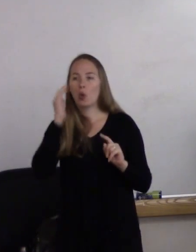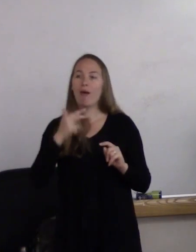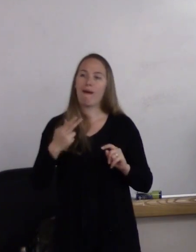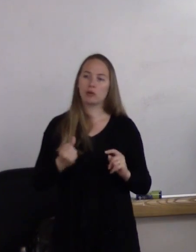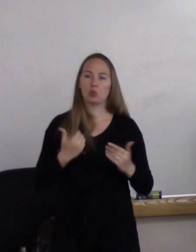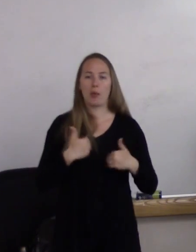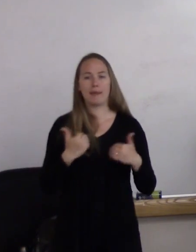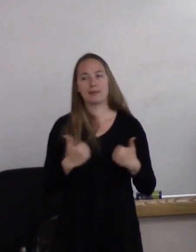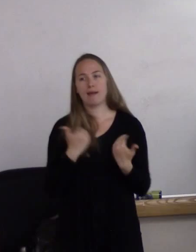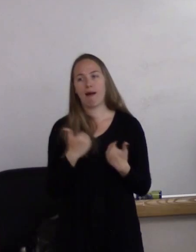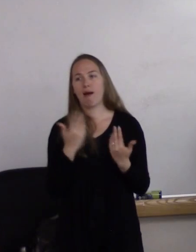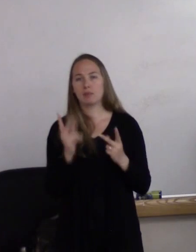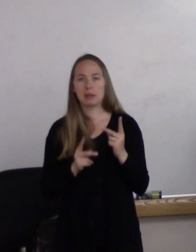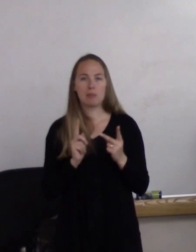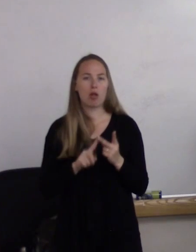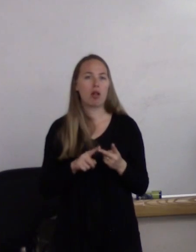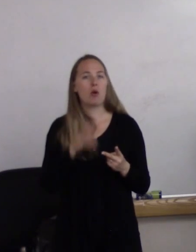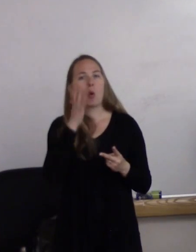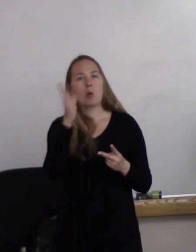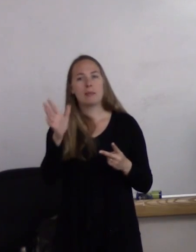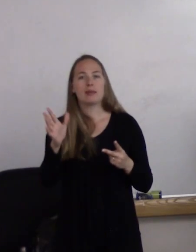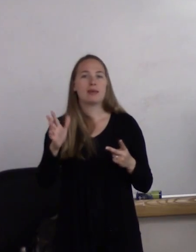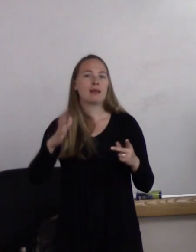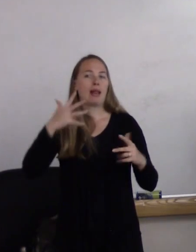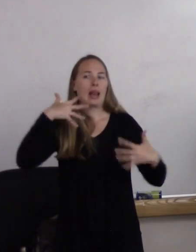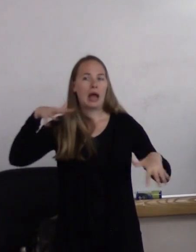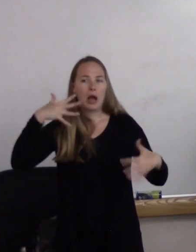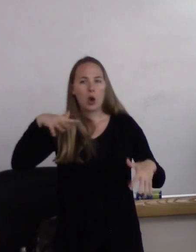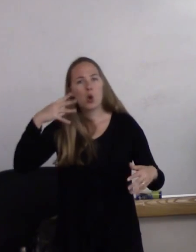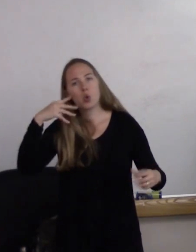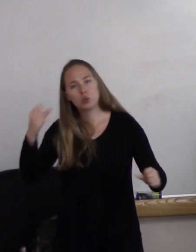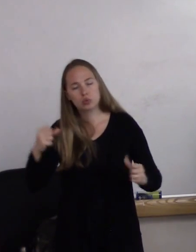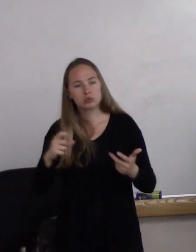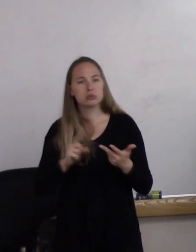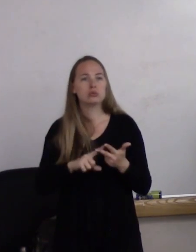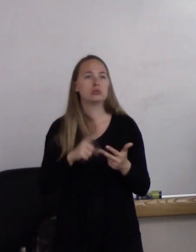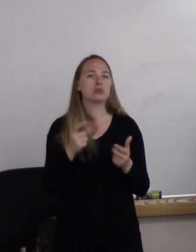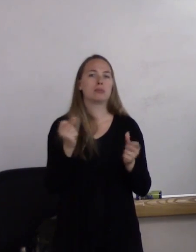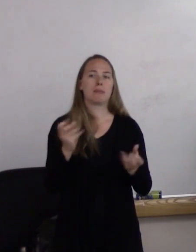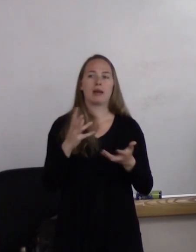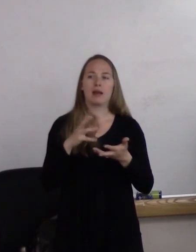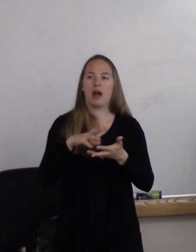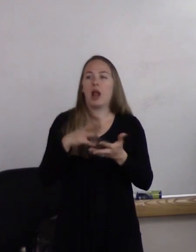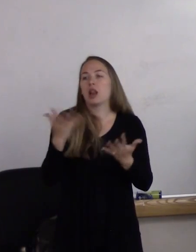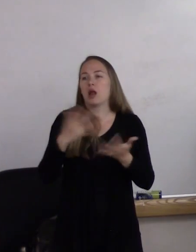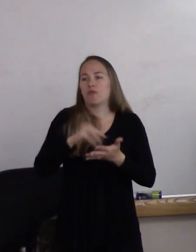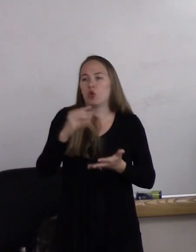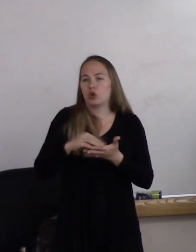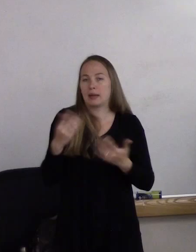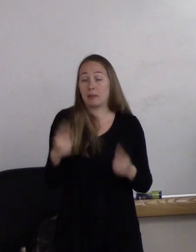It's probably gonna be loud. You know, there's all kinds of learning that's hopefully going on. That's how our mind works.